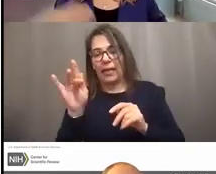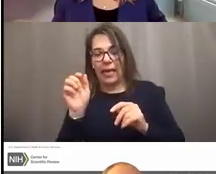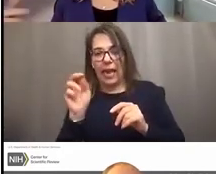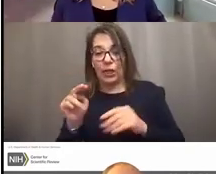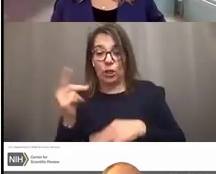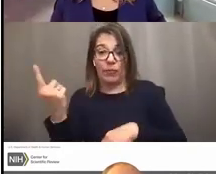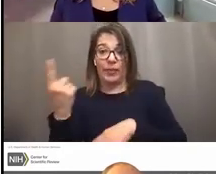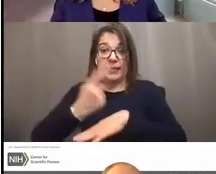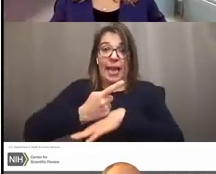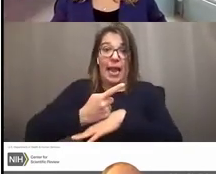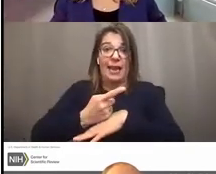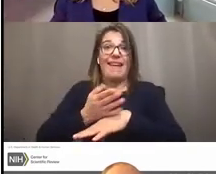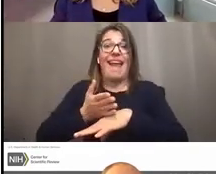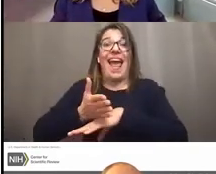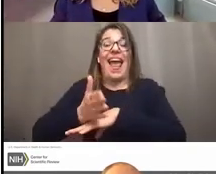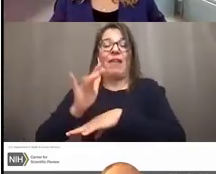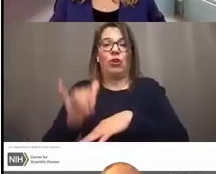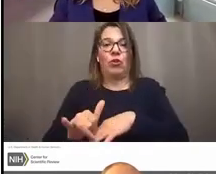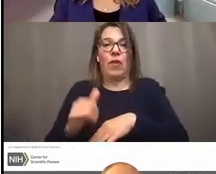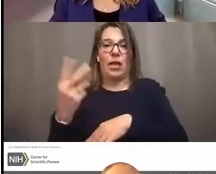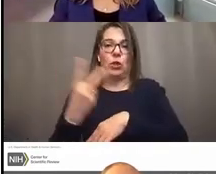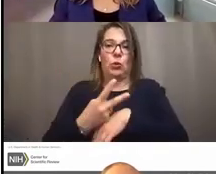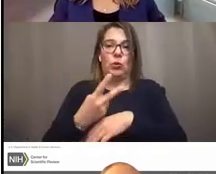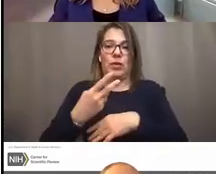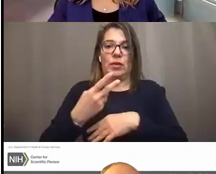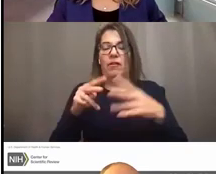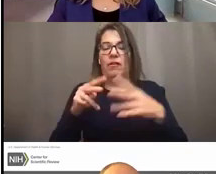after that 2-day viewing window on the actual due date.